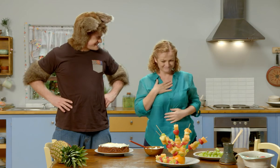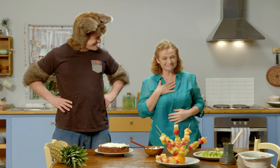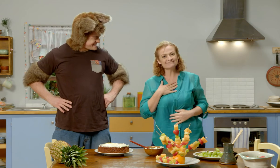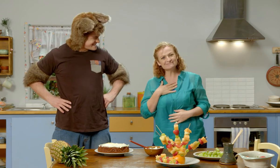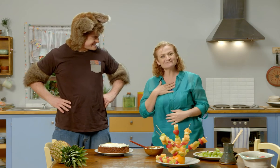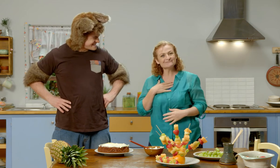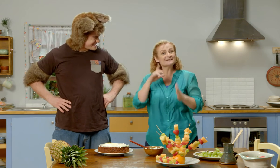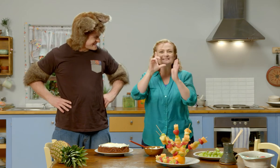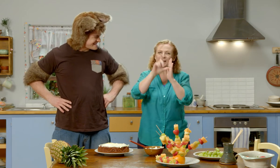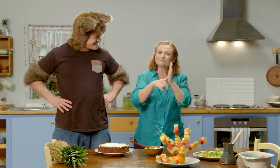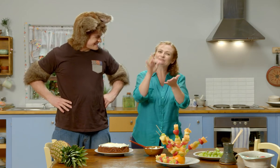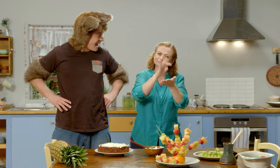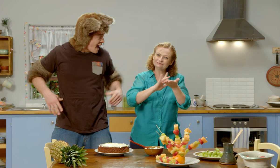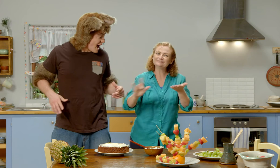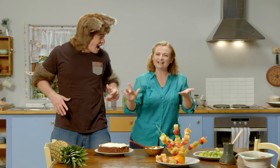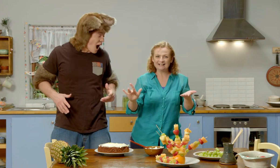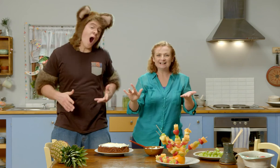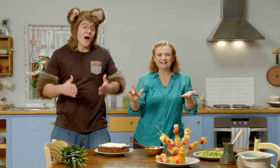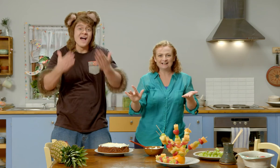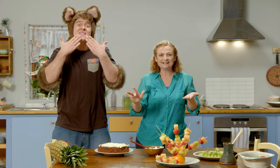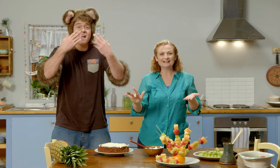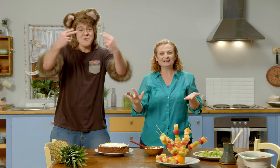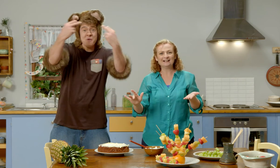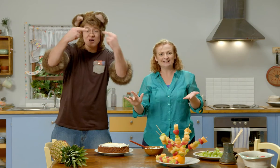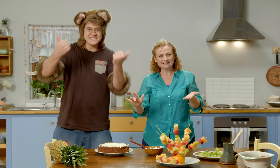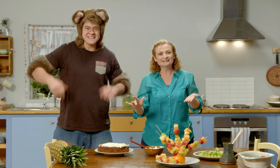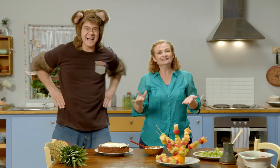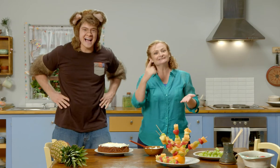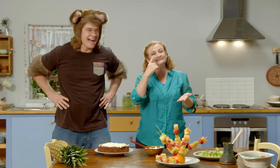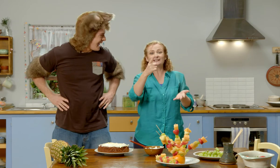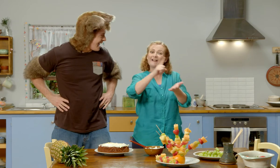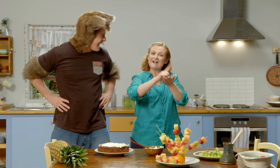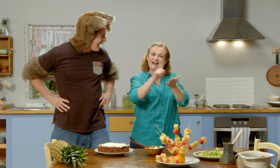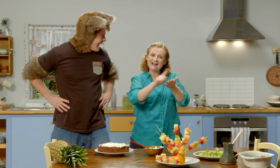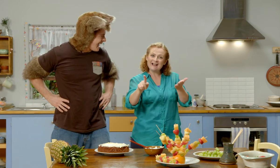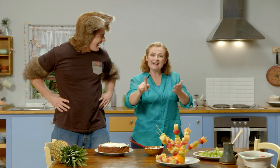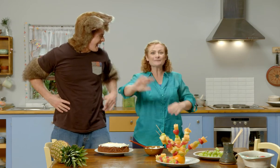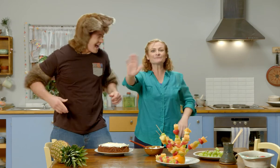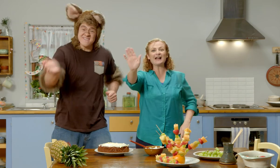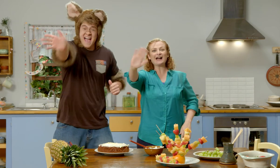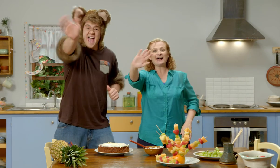Ah, well, our time is up. Thanks for watching! See you next time!